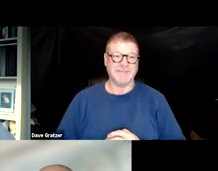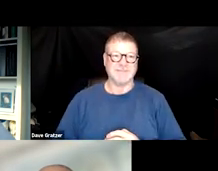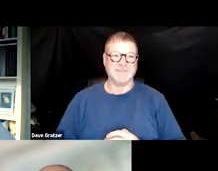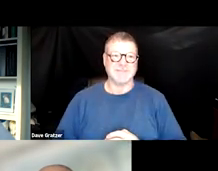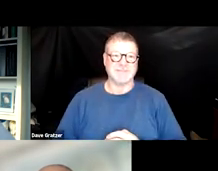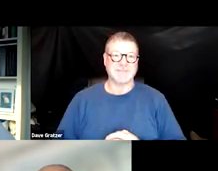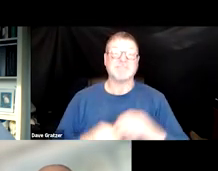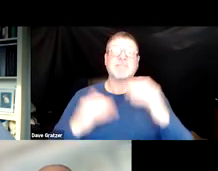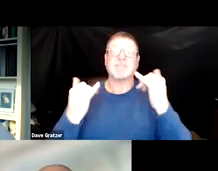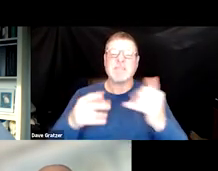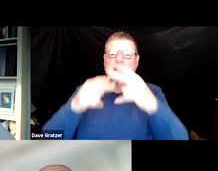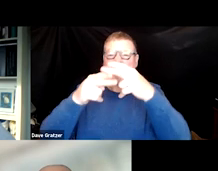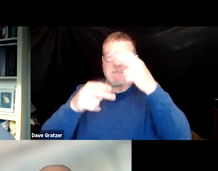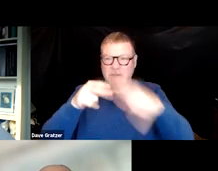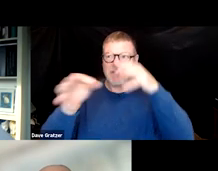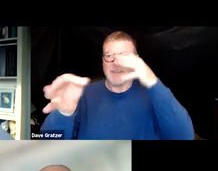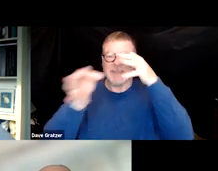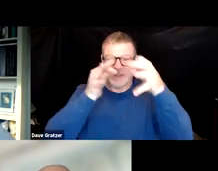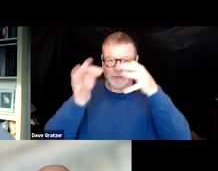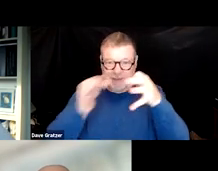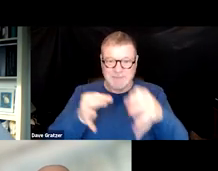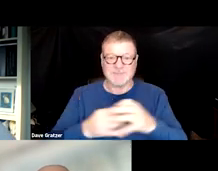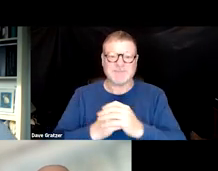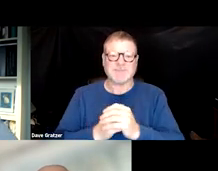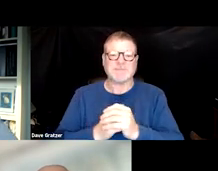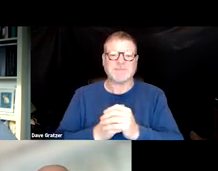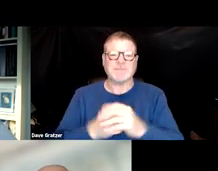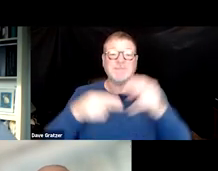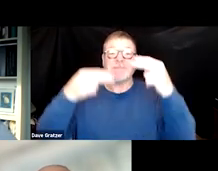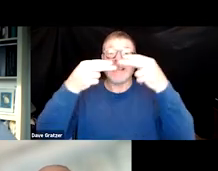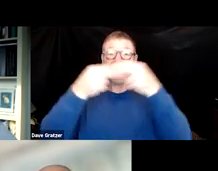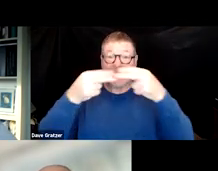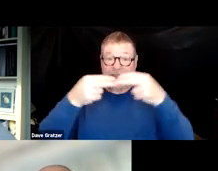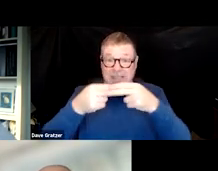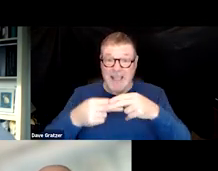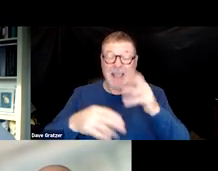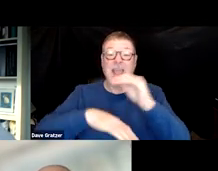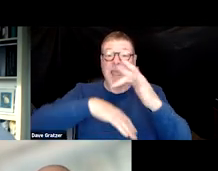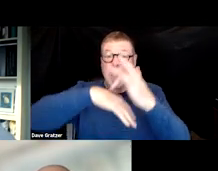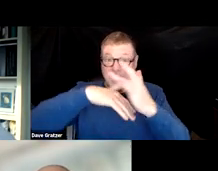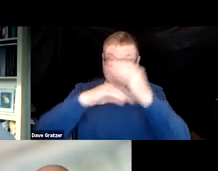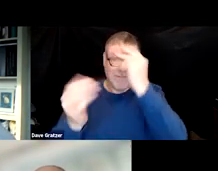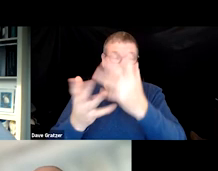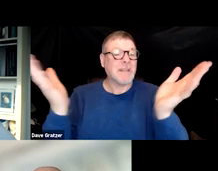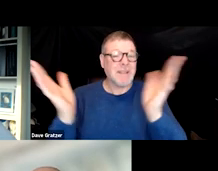Here are some brief webinar instructions. So the slides and materials are available on the SOAR website.